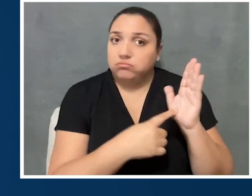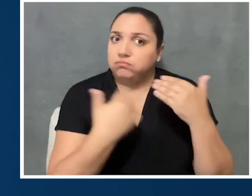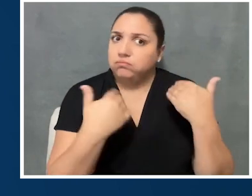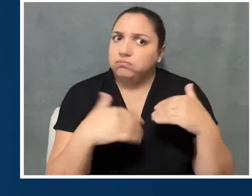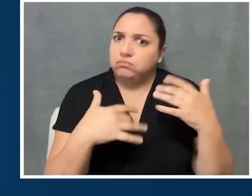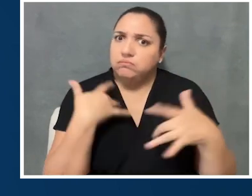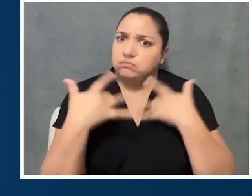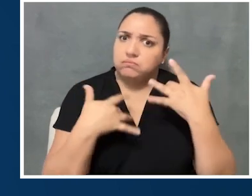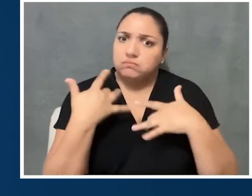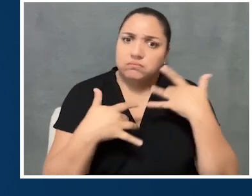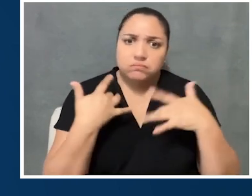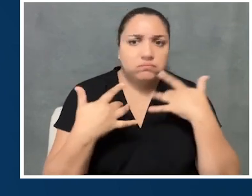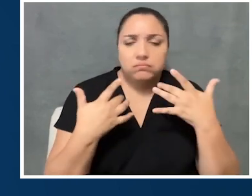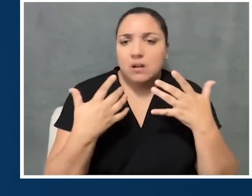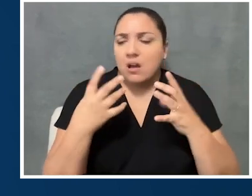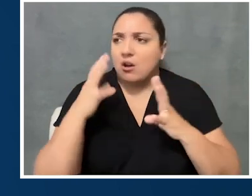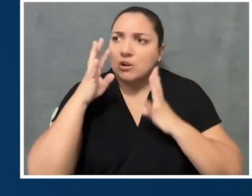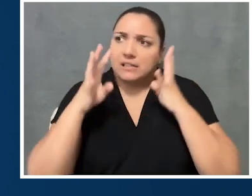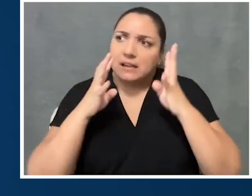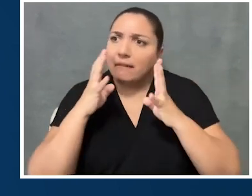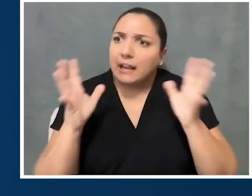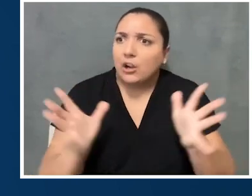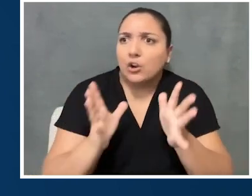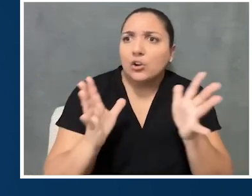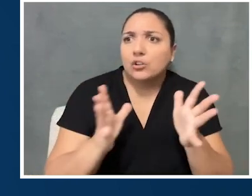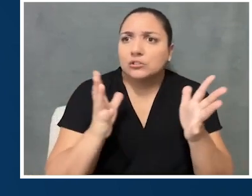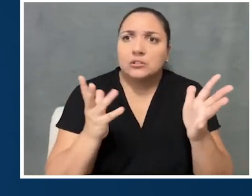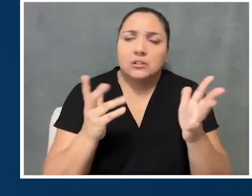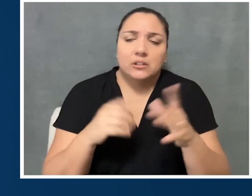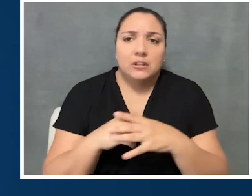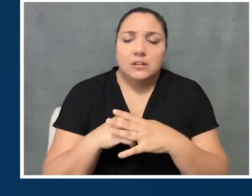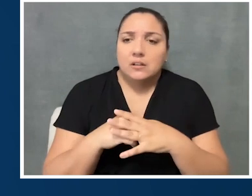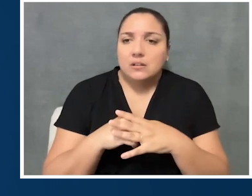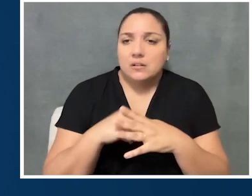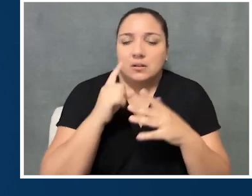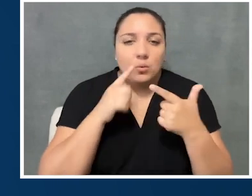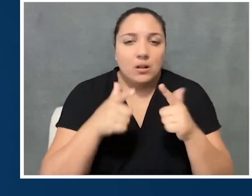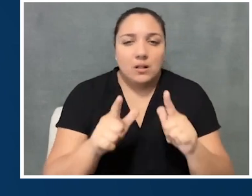as something exciting. Something that fosters creativity and like, it will allow us to think